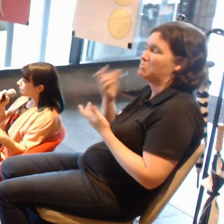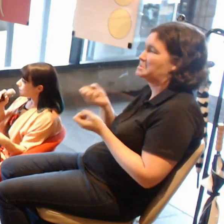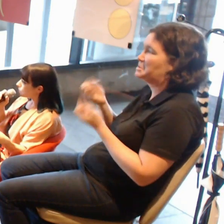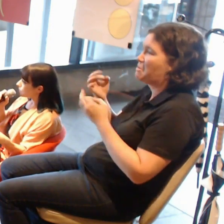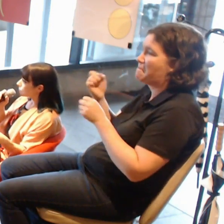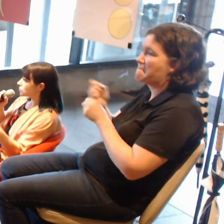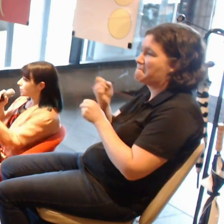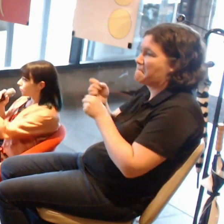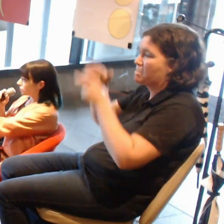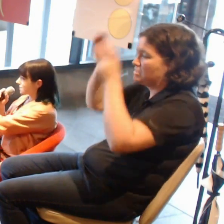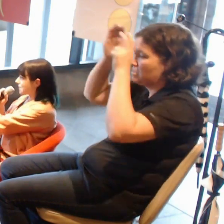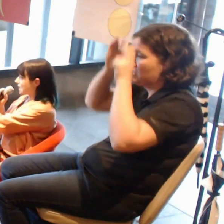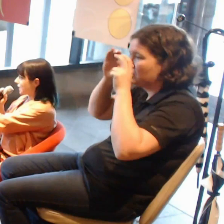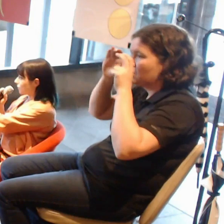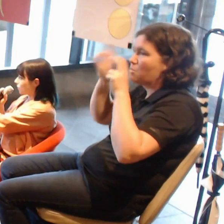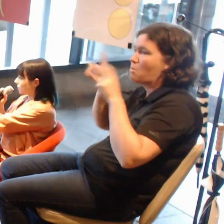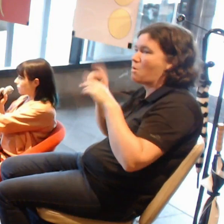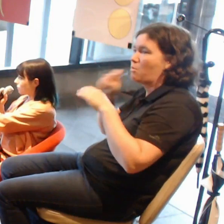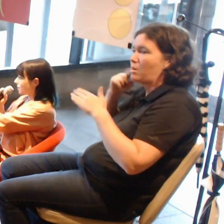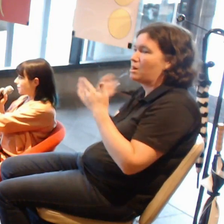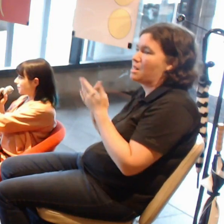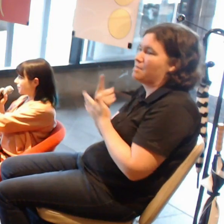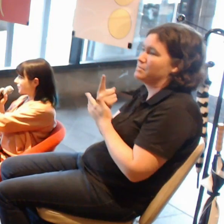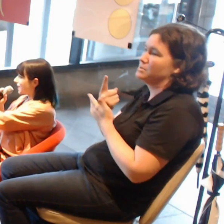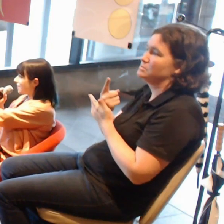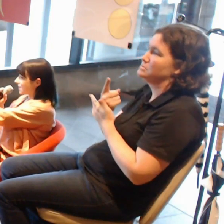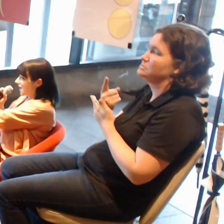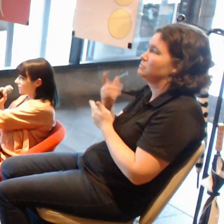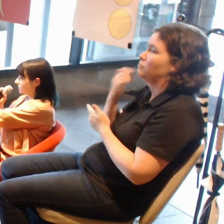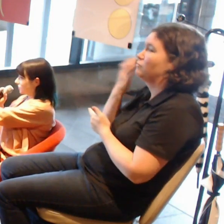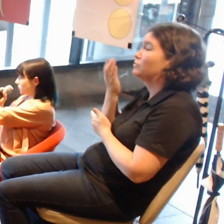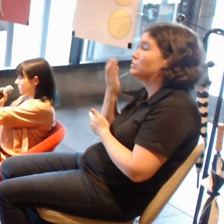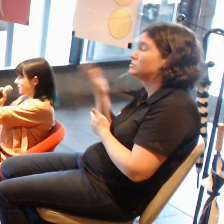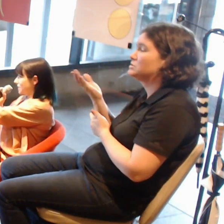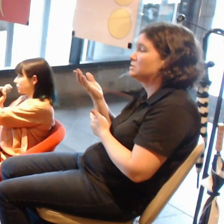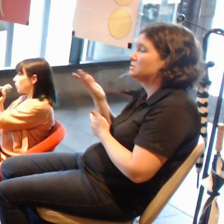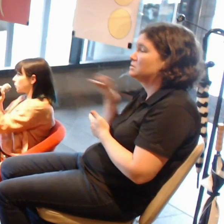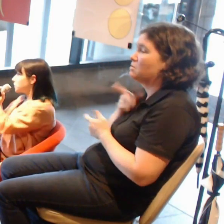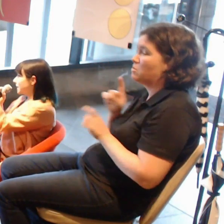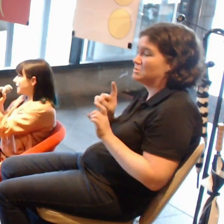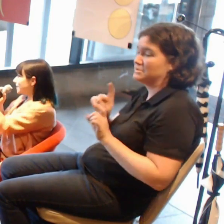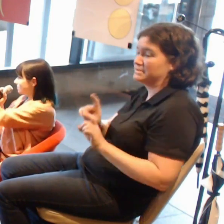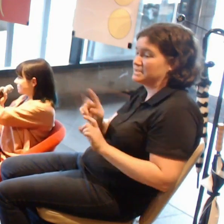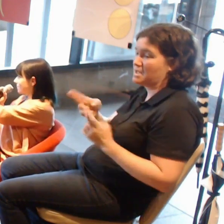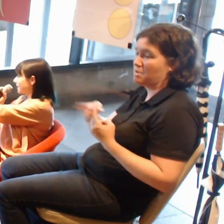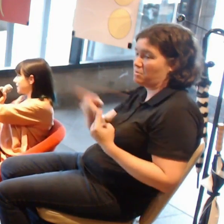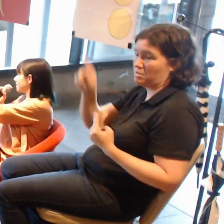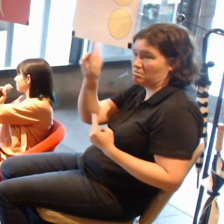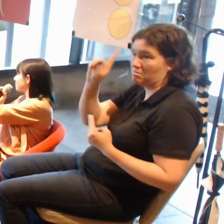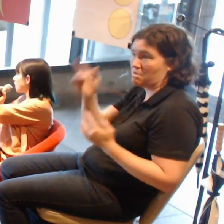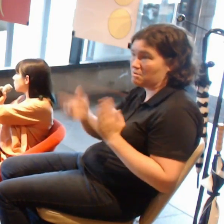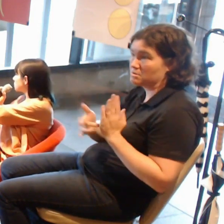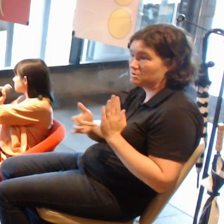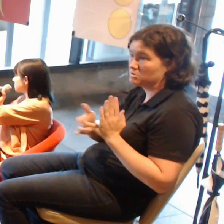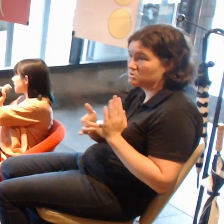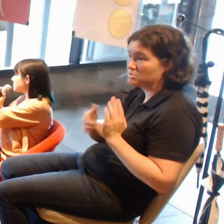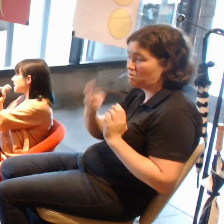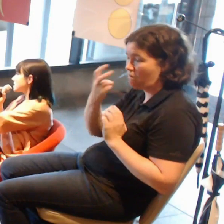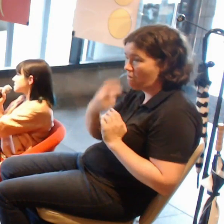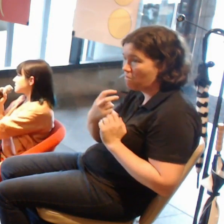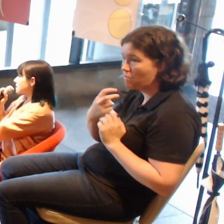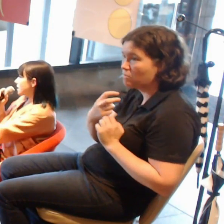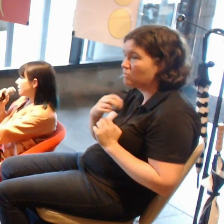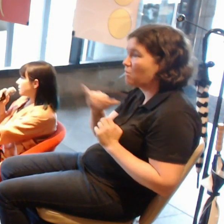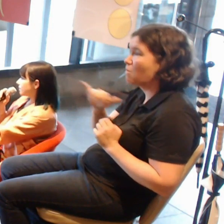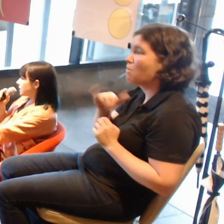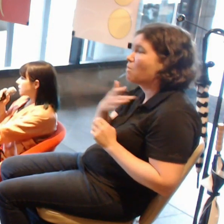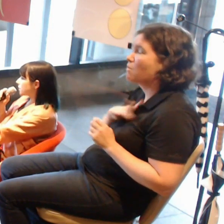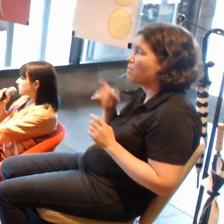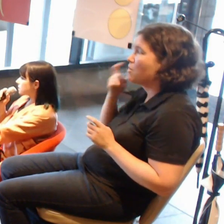Would they want to stay with what would be fairly old and outdated equipment?